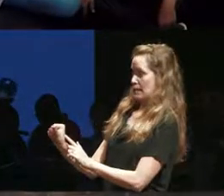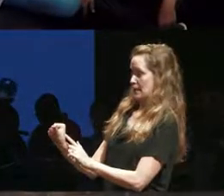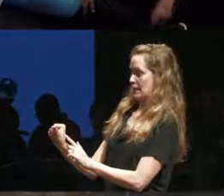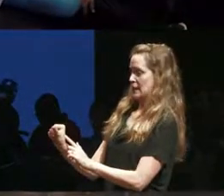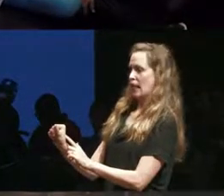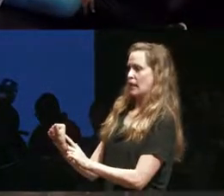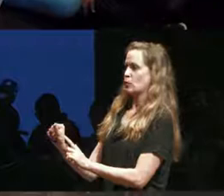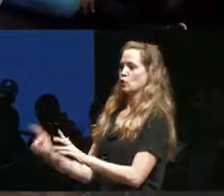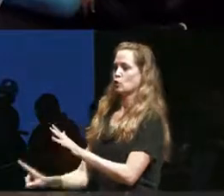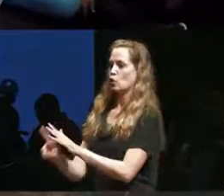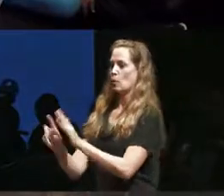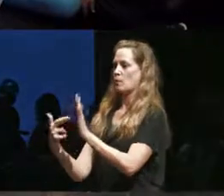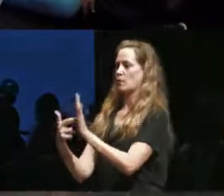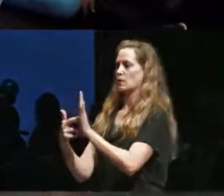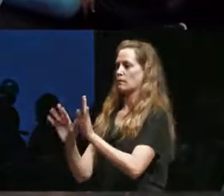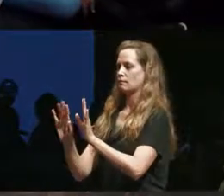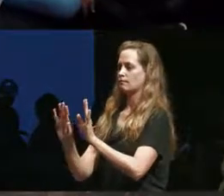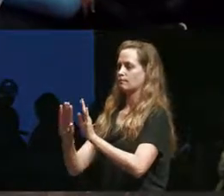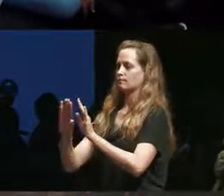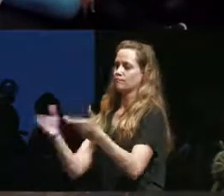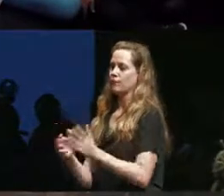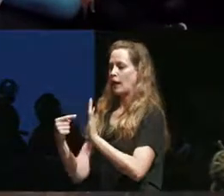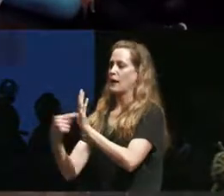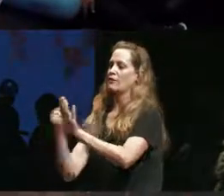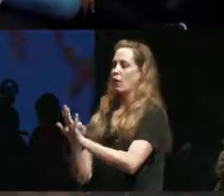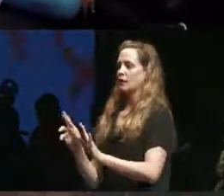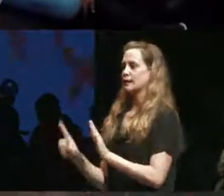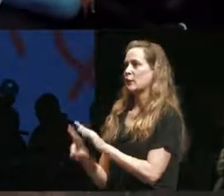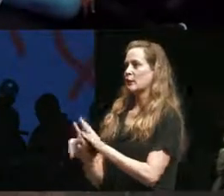and represent a trope or a metaphor and it can't be